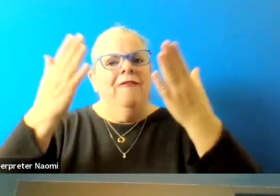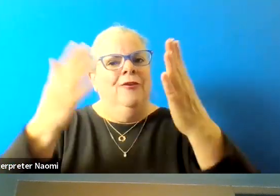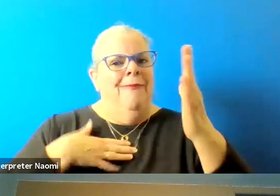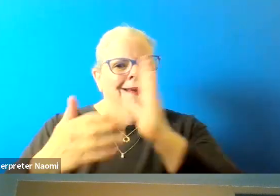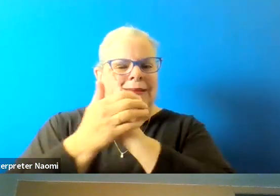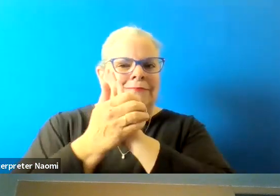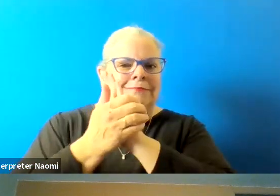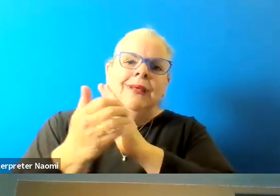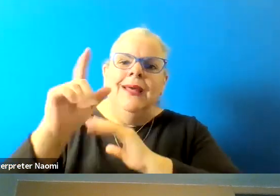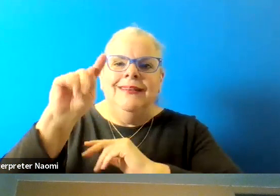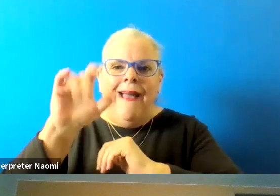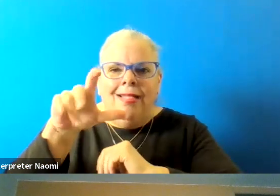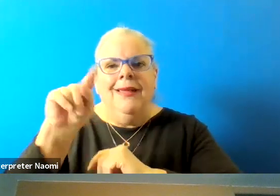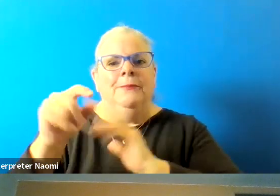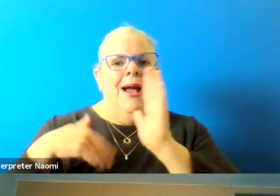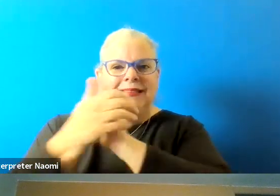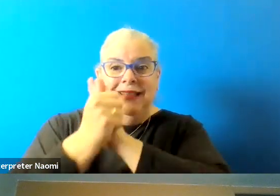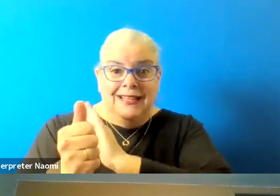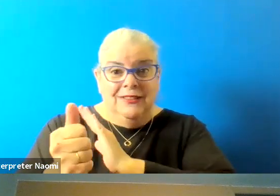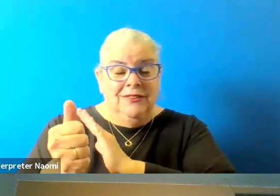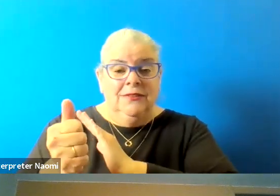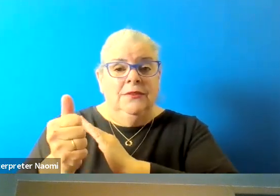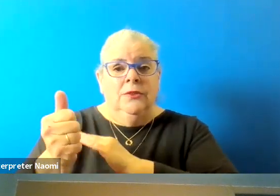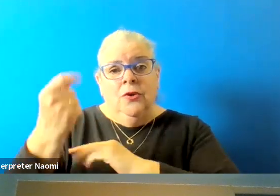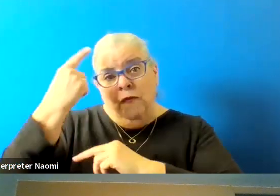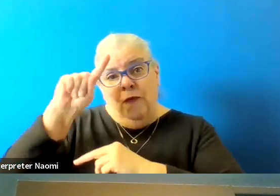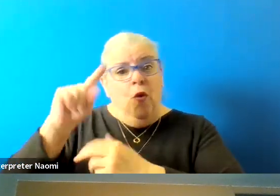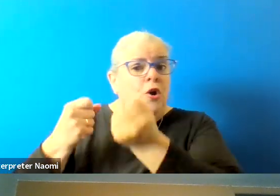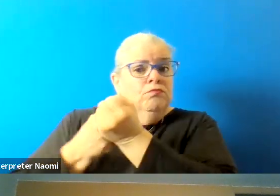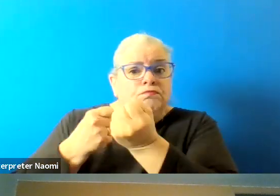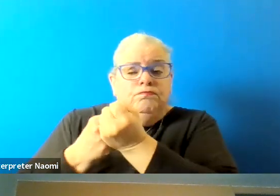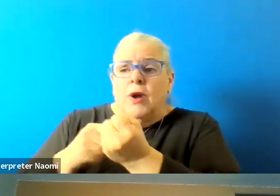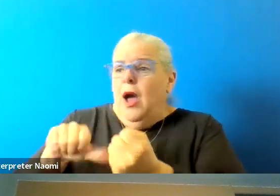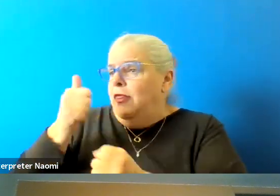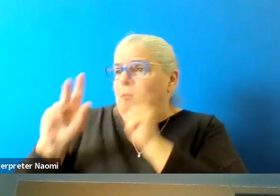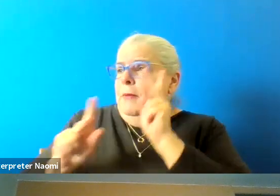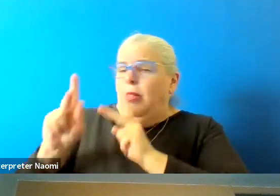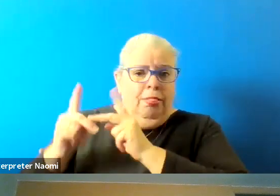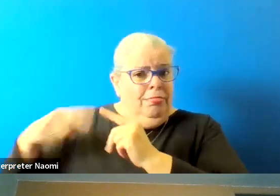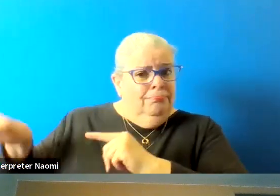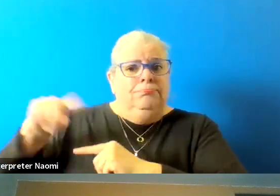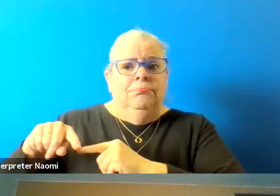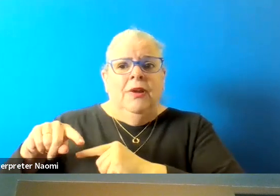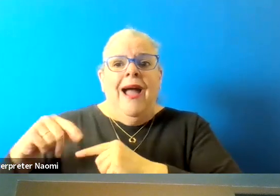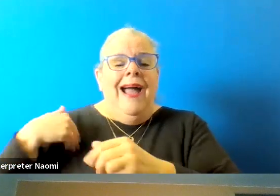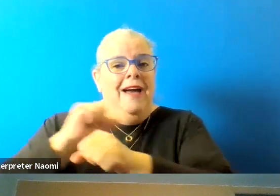on behalf of my fellow man. And I have a career of service because I spent 30 years in the Army.